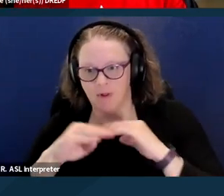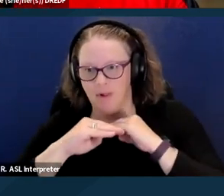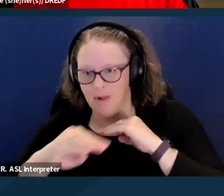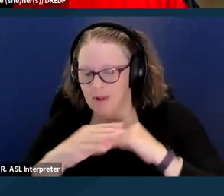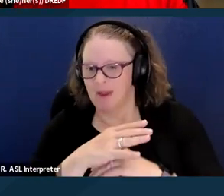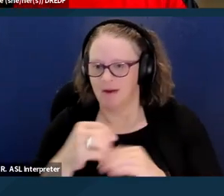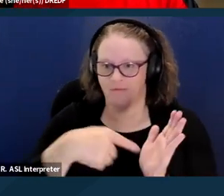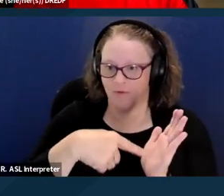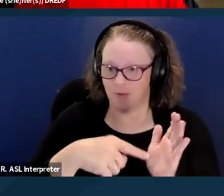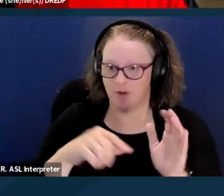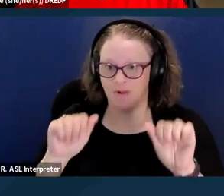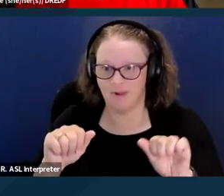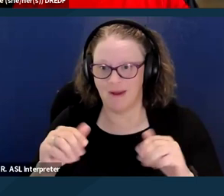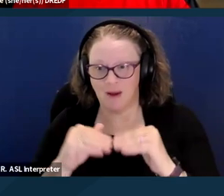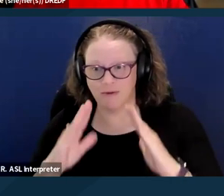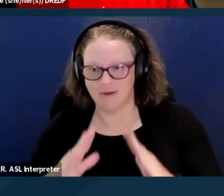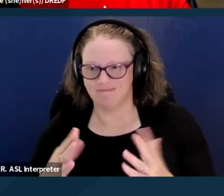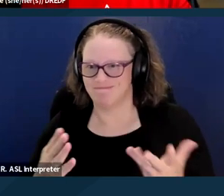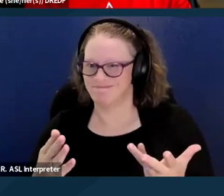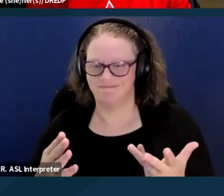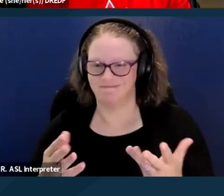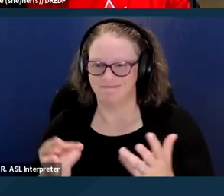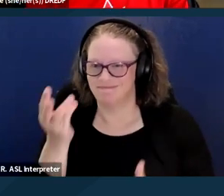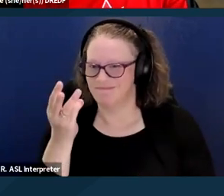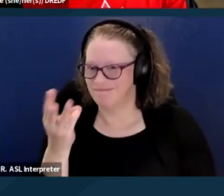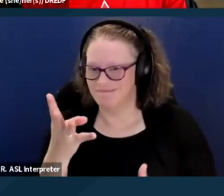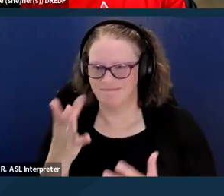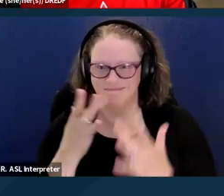is not readily available in many areas in California.